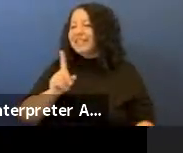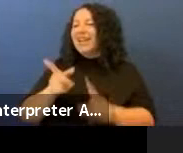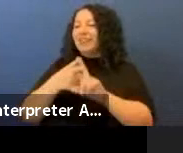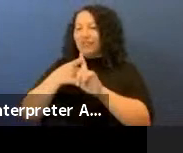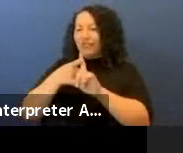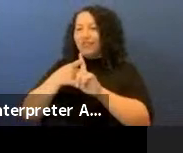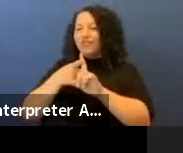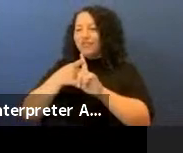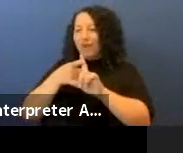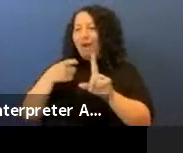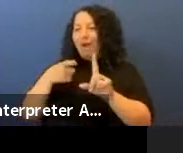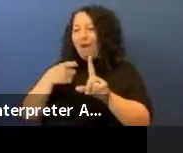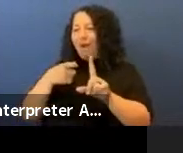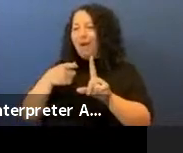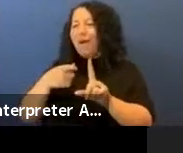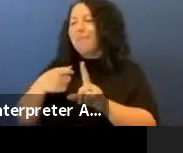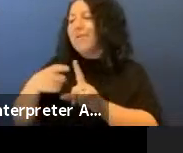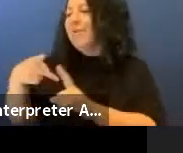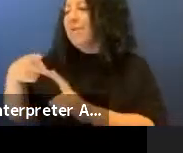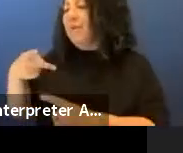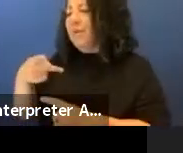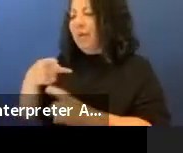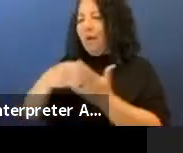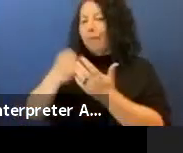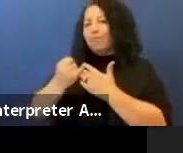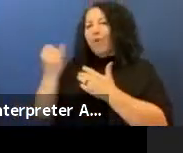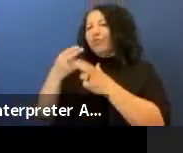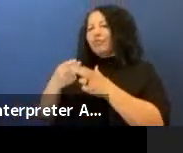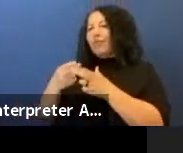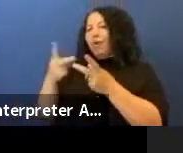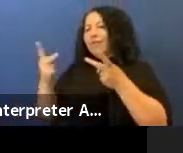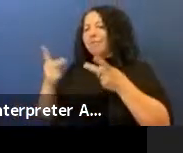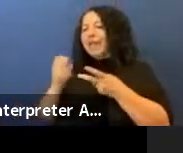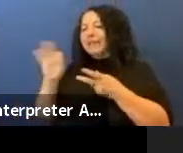the project called Places of Healing and it's a large monoprint installation.